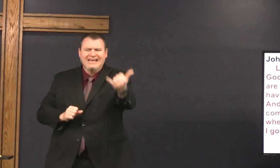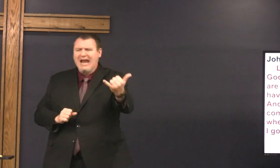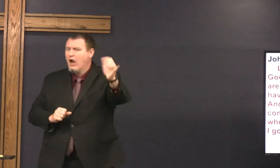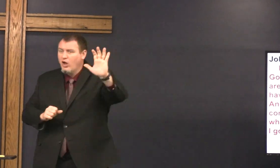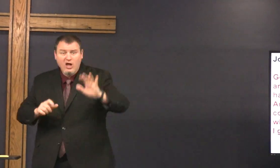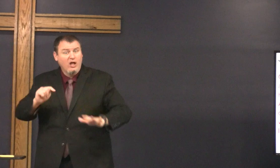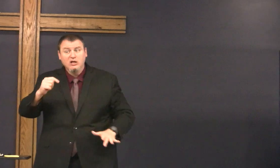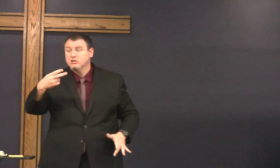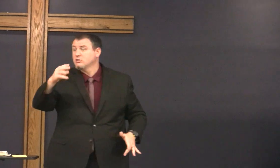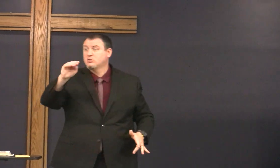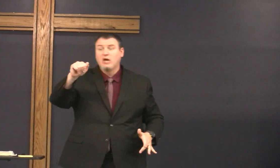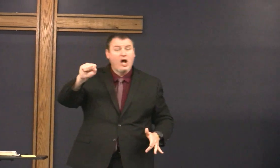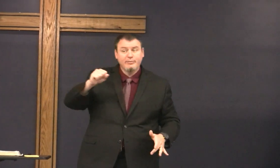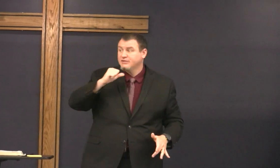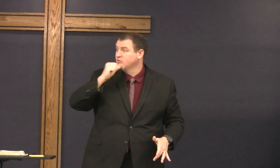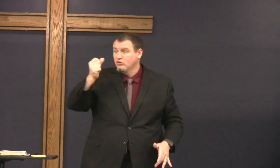through Jesus salvation now